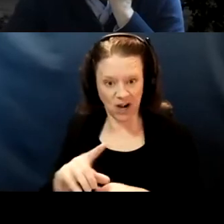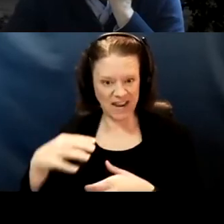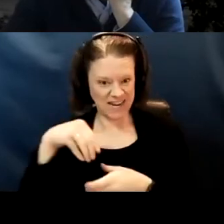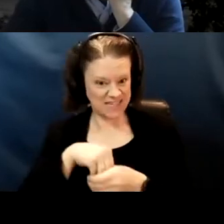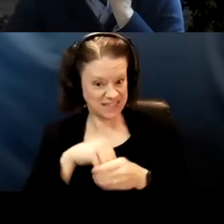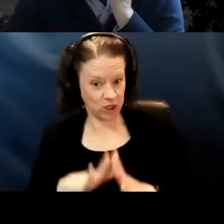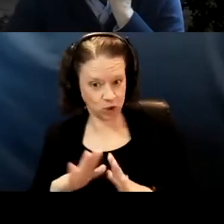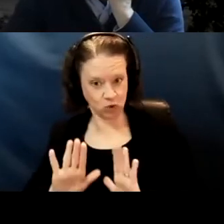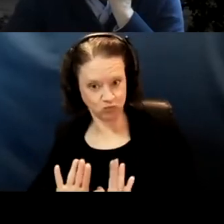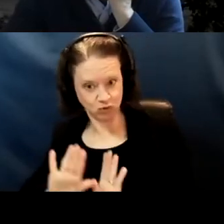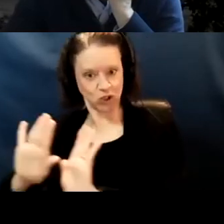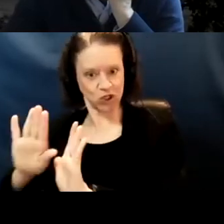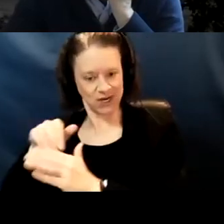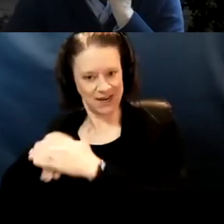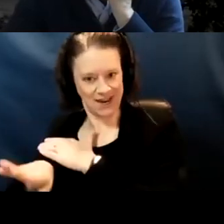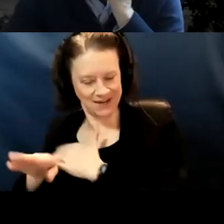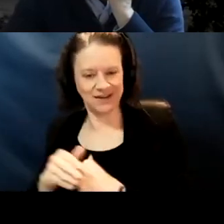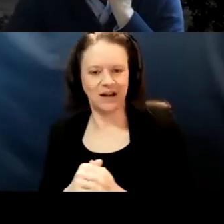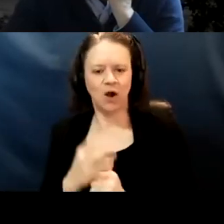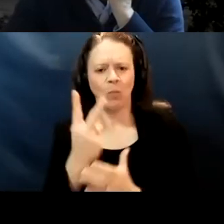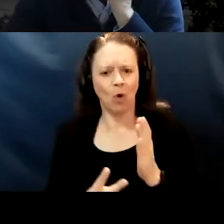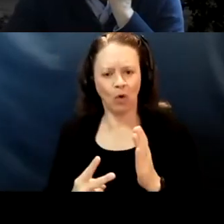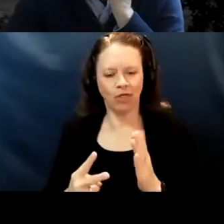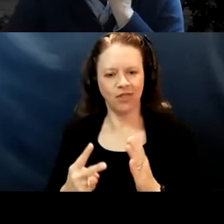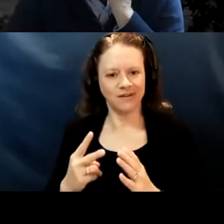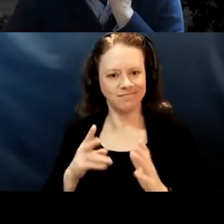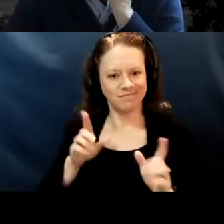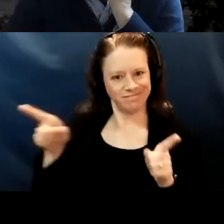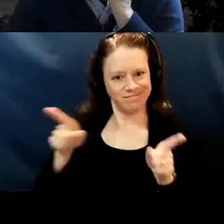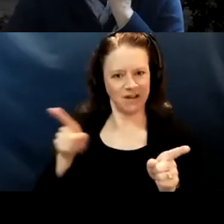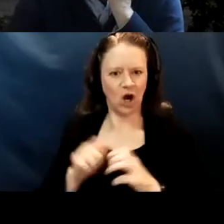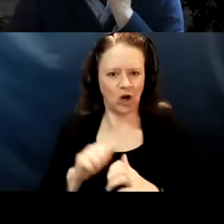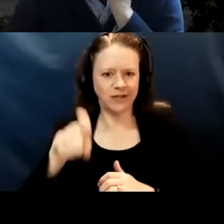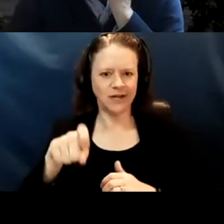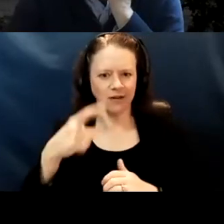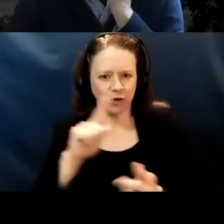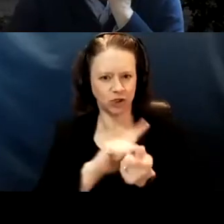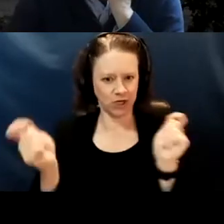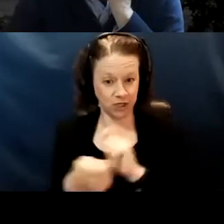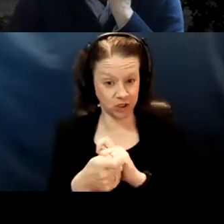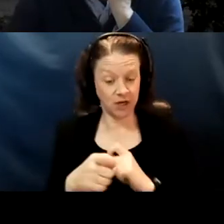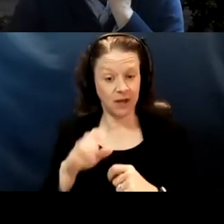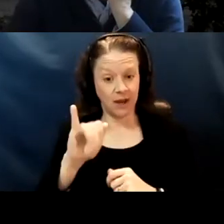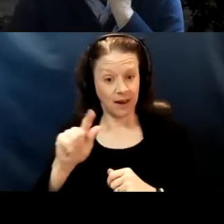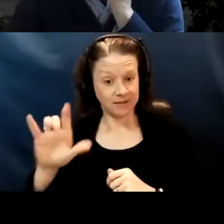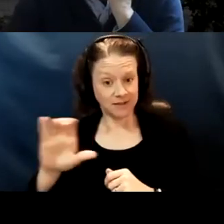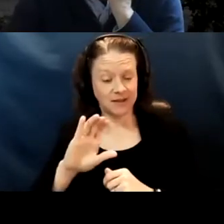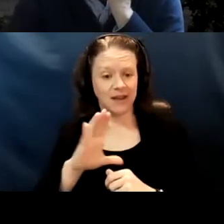And what's need, both are needed. Both are needed to, for change. In the independent living centers and the state independent living councils with,